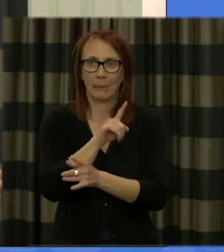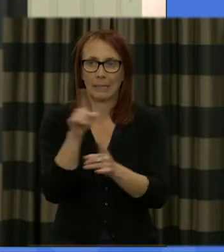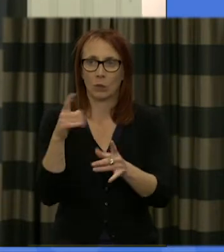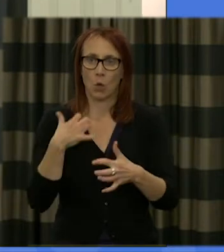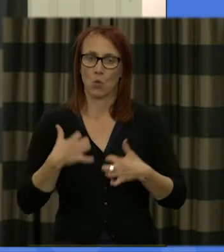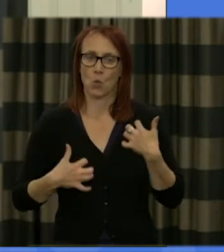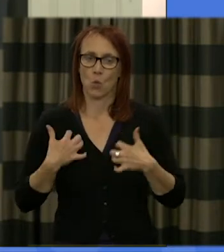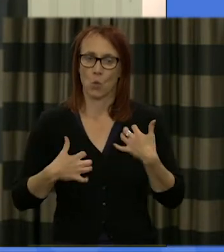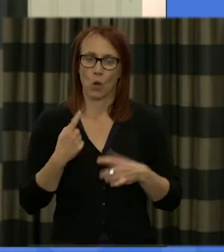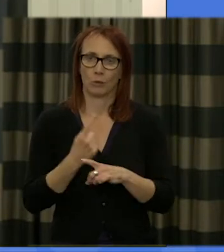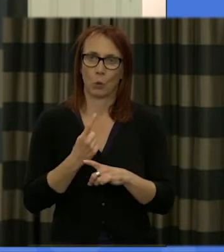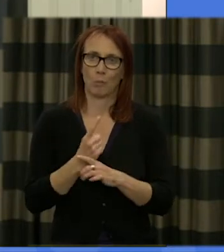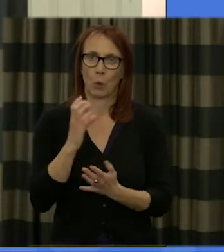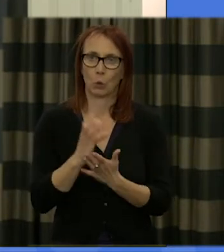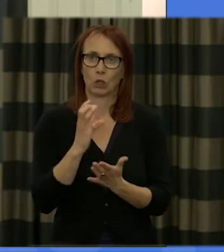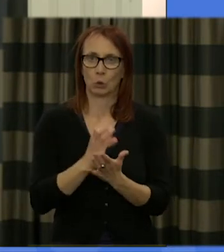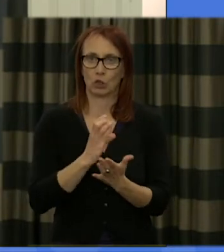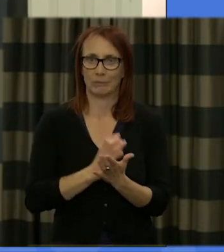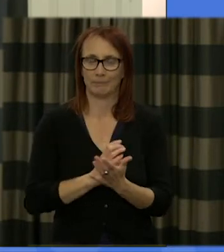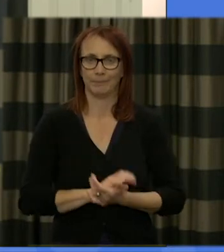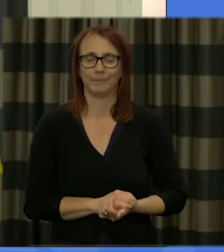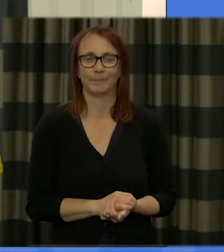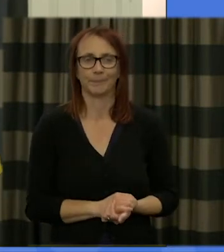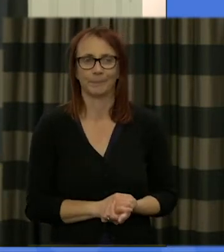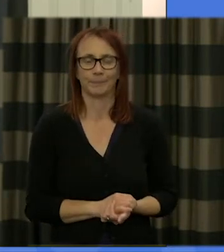discussions and tomorrow now after that session we'll move into